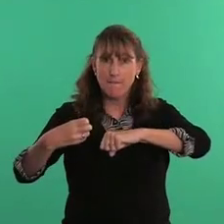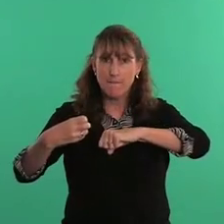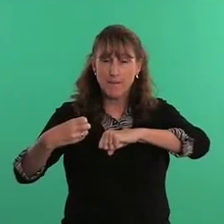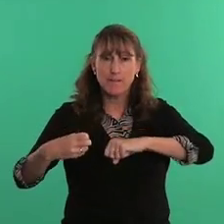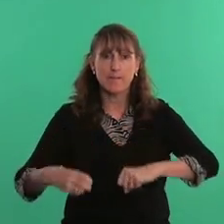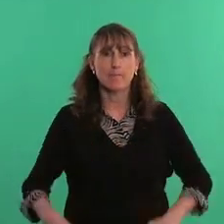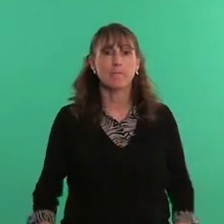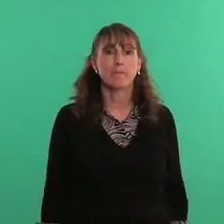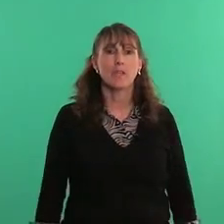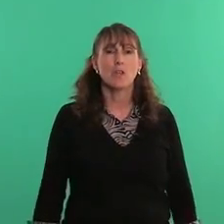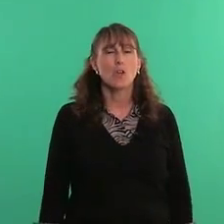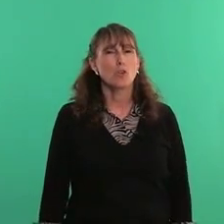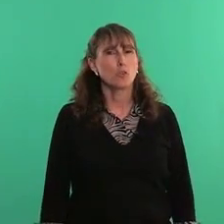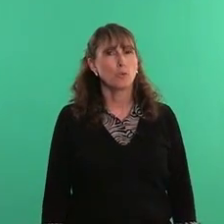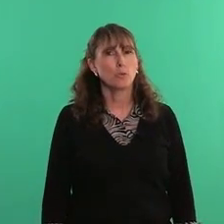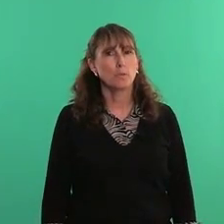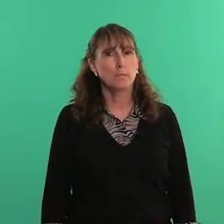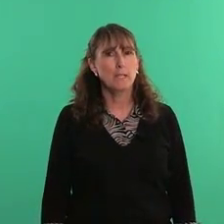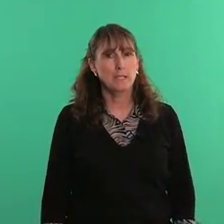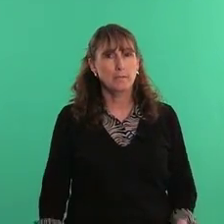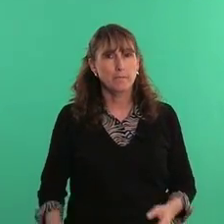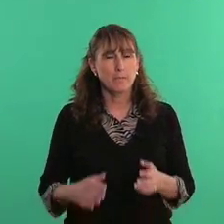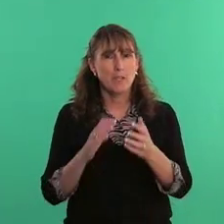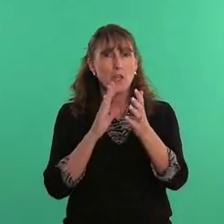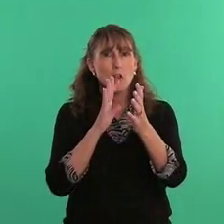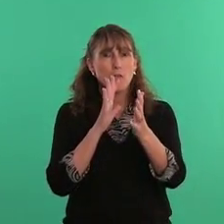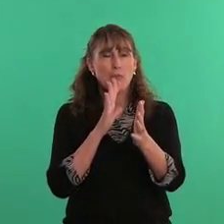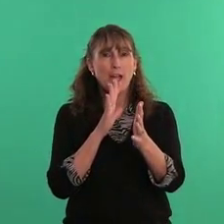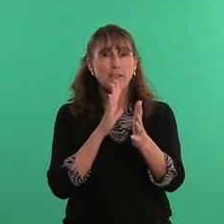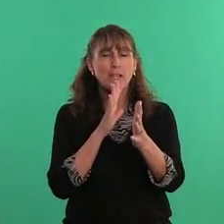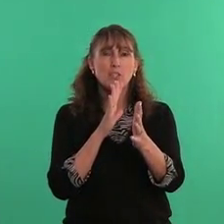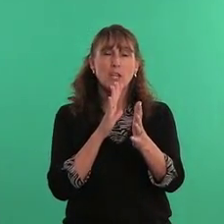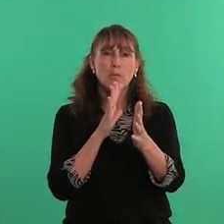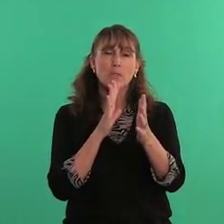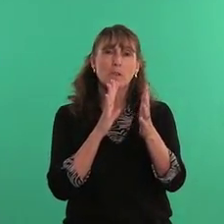cruel, mean - 5 handshapes